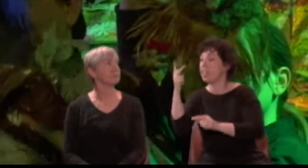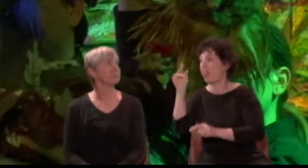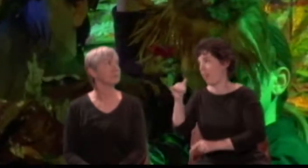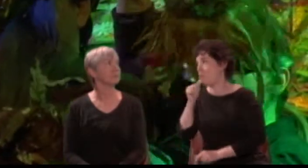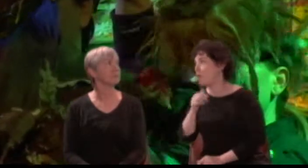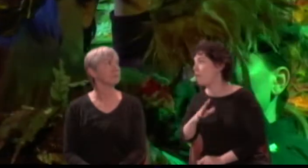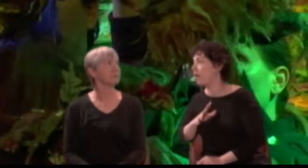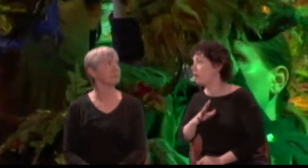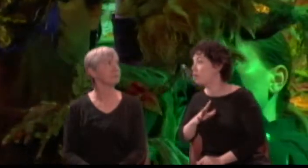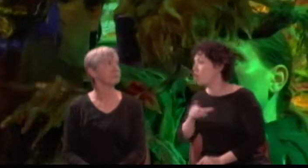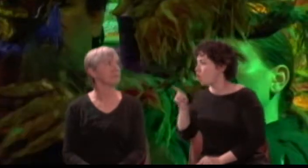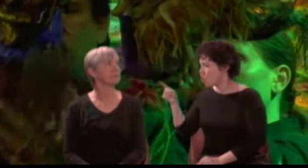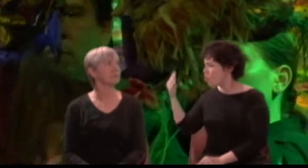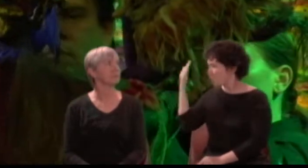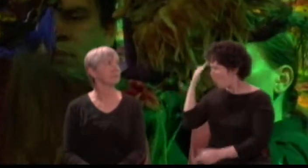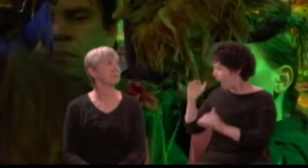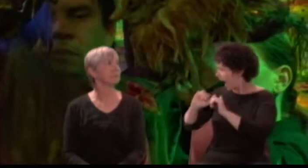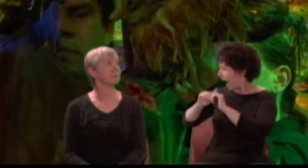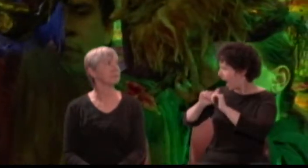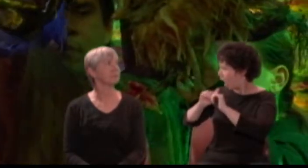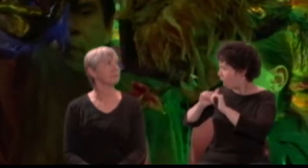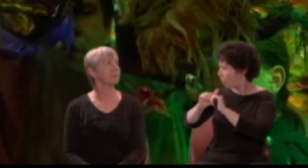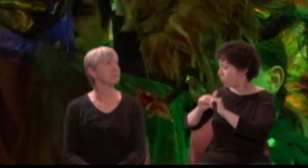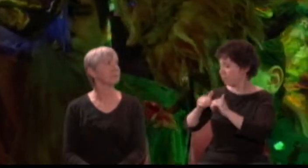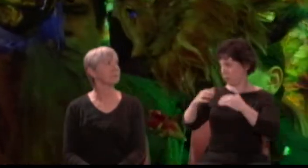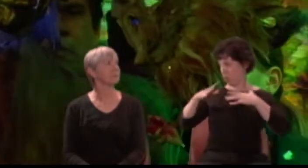Thou shalt know the man by the Athenian garments he hath on.